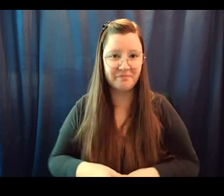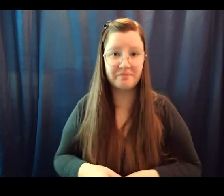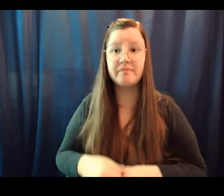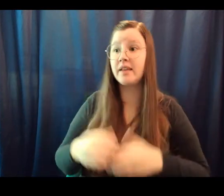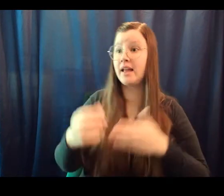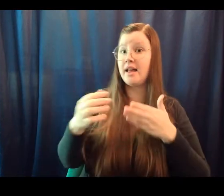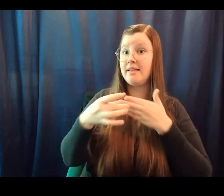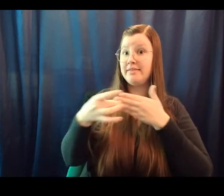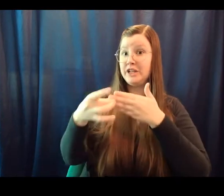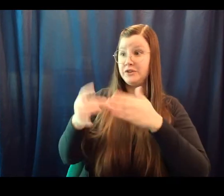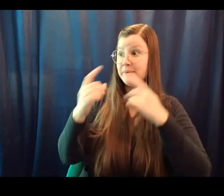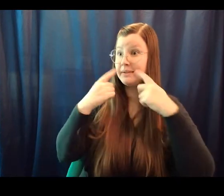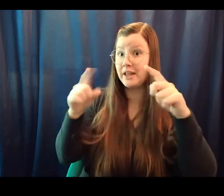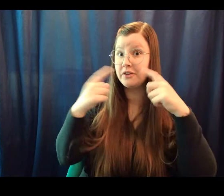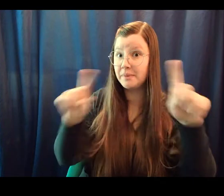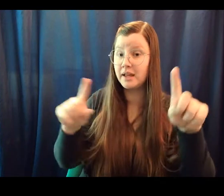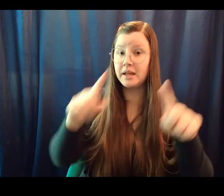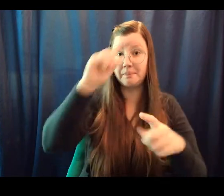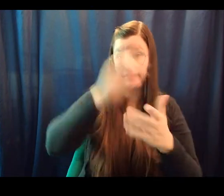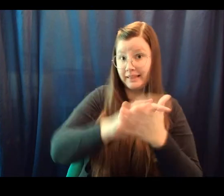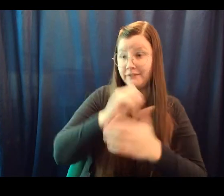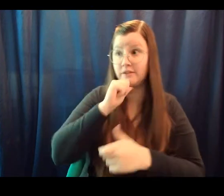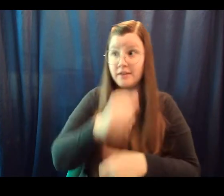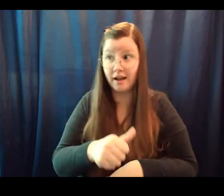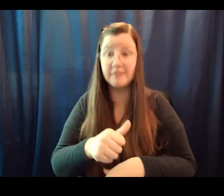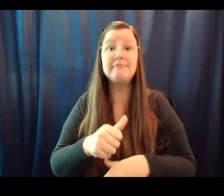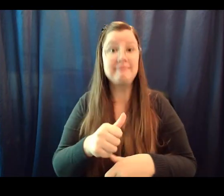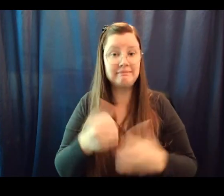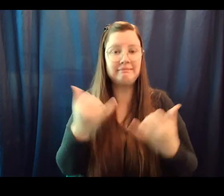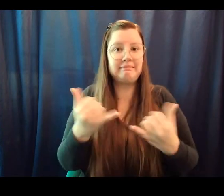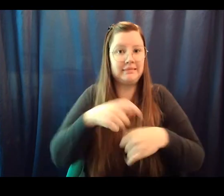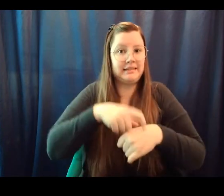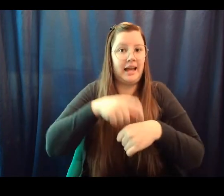Believe it or not it is time to hold elections for next year’s ASB